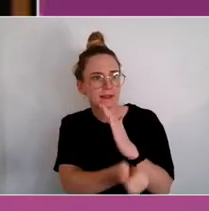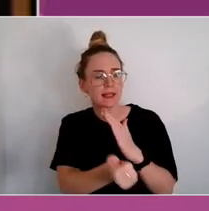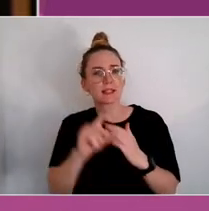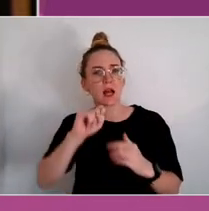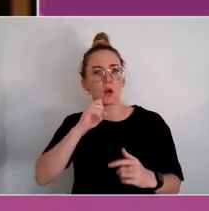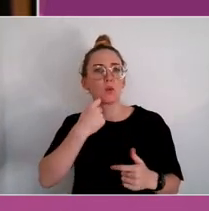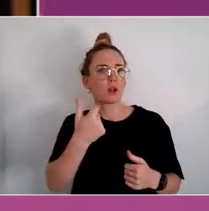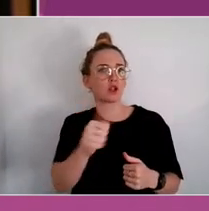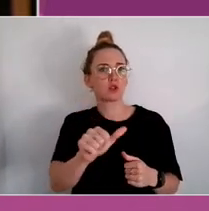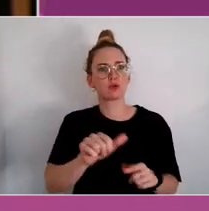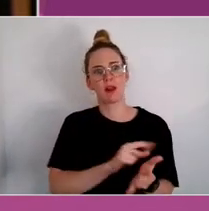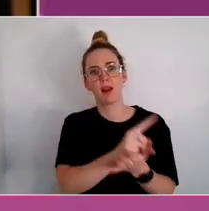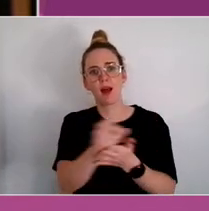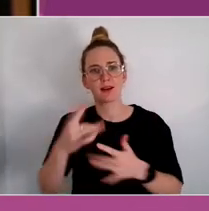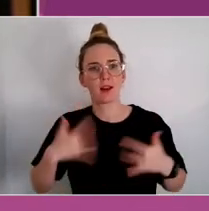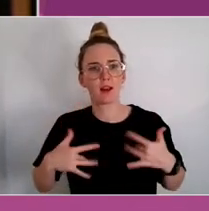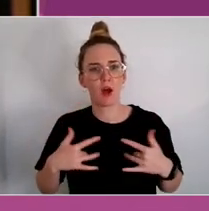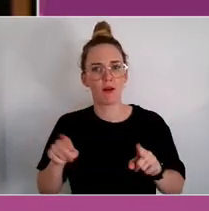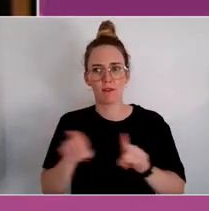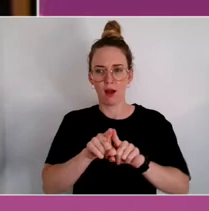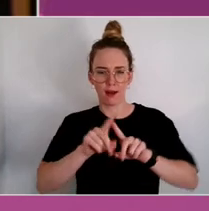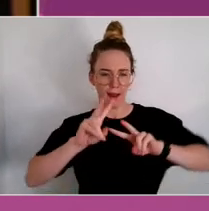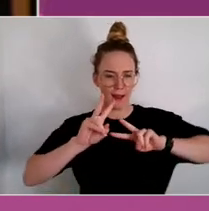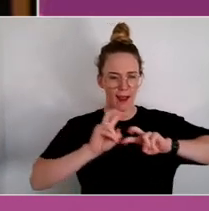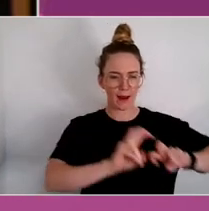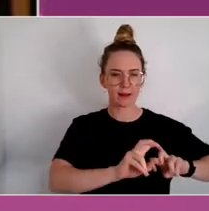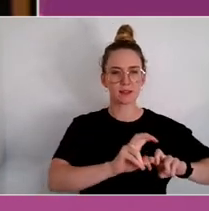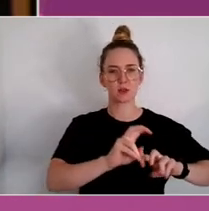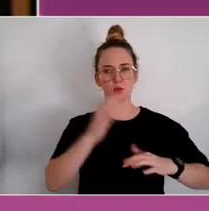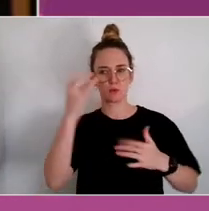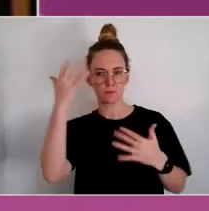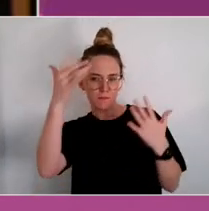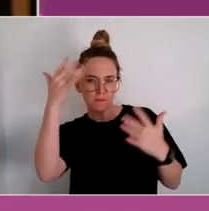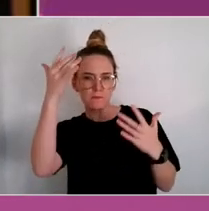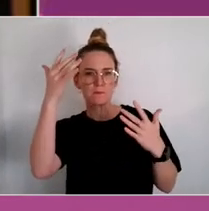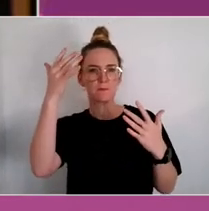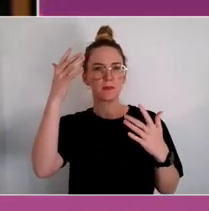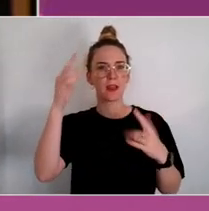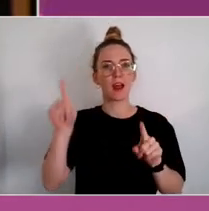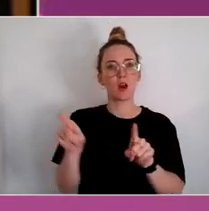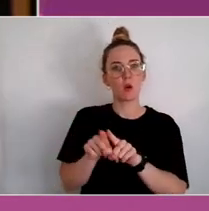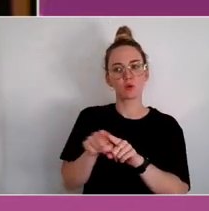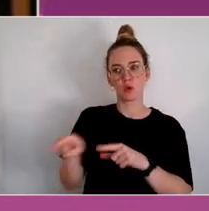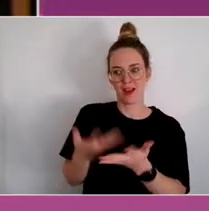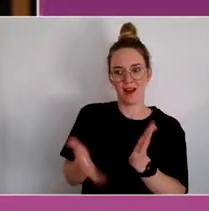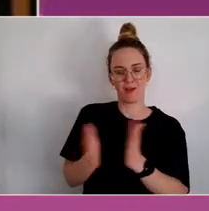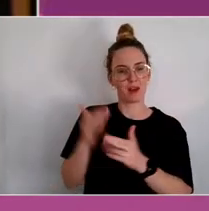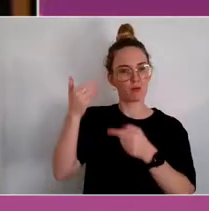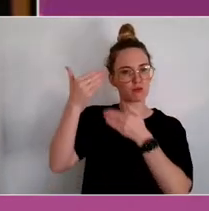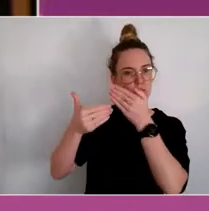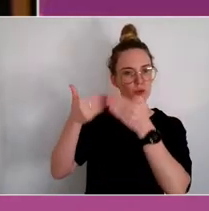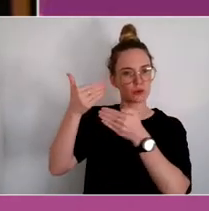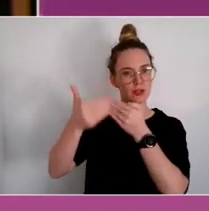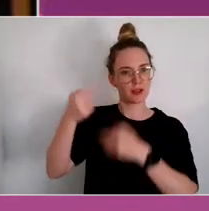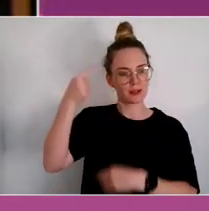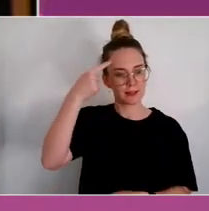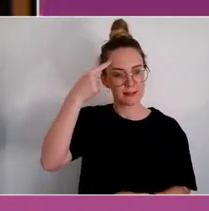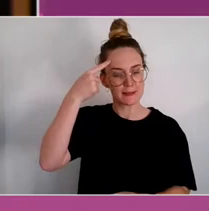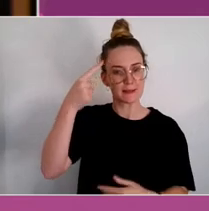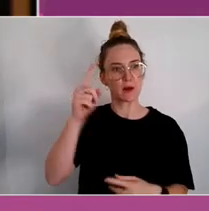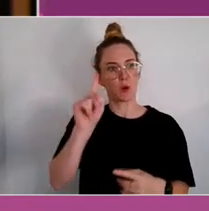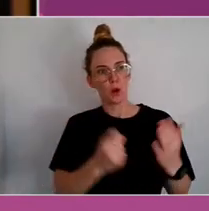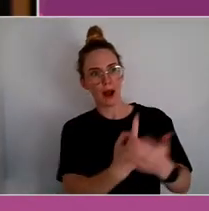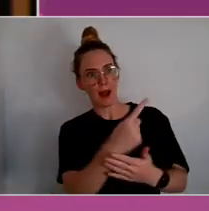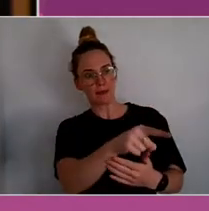The development of analytical capability, to process events and make meaning with them,